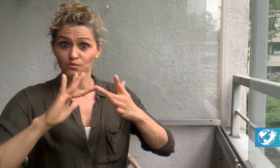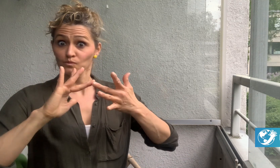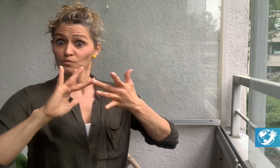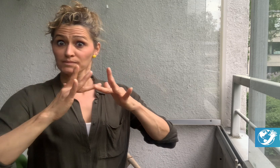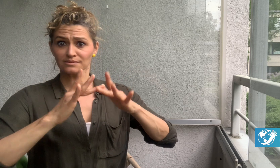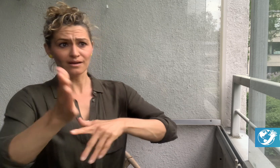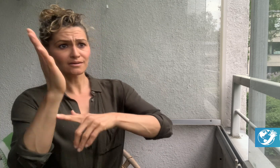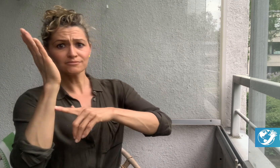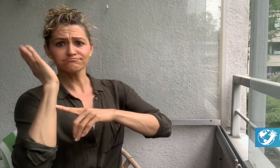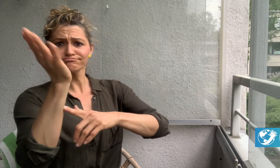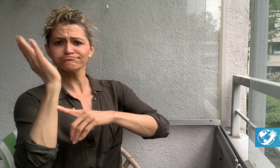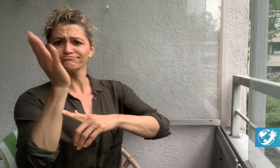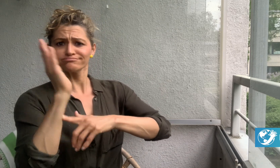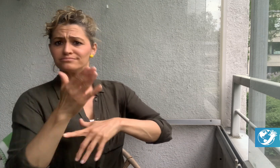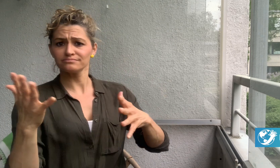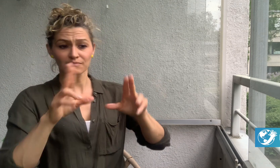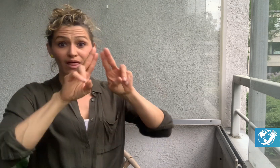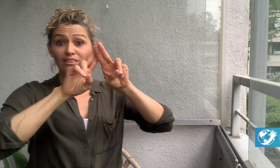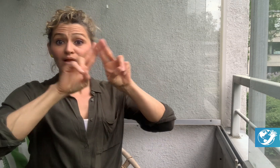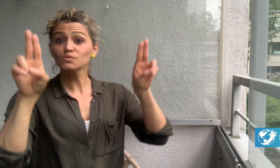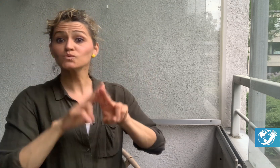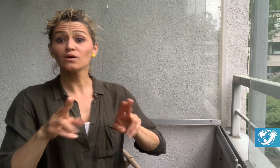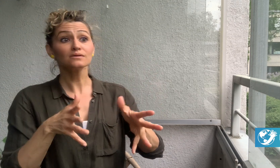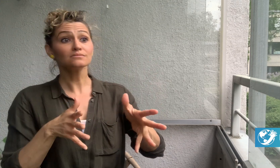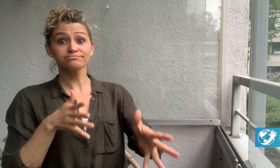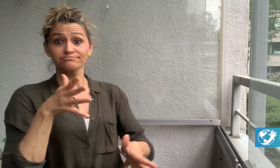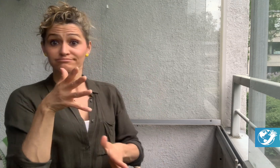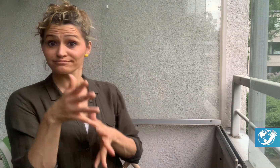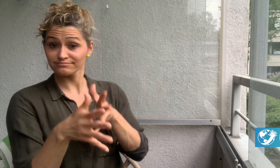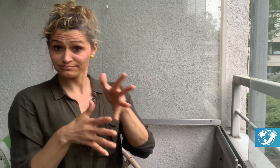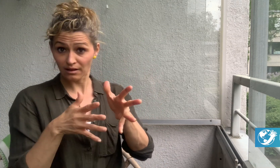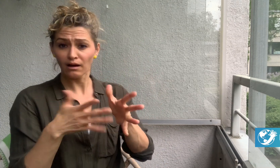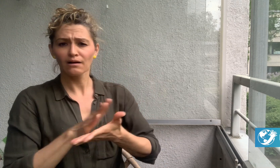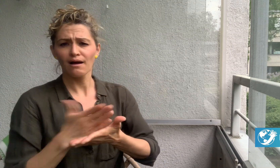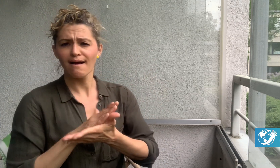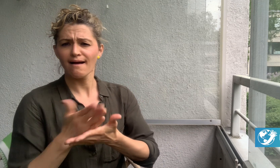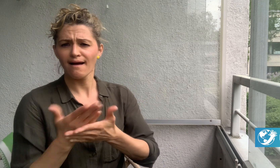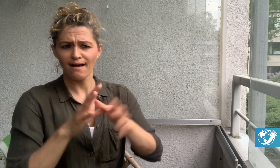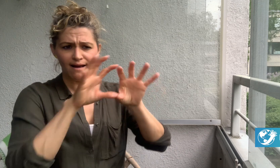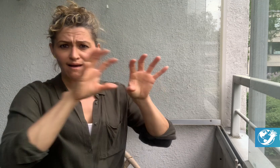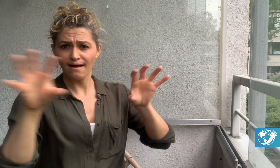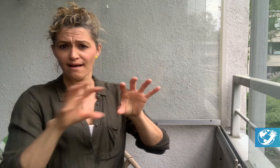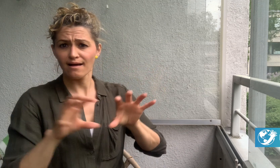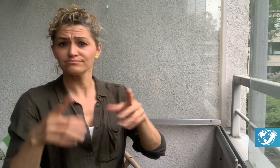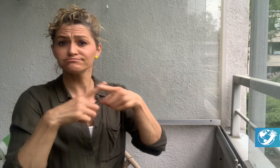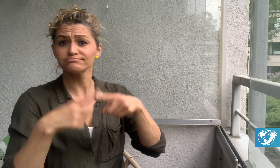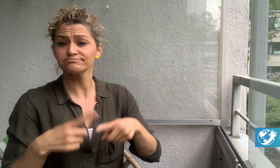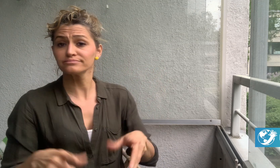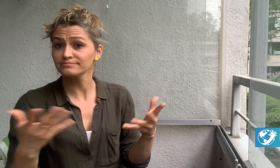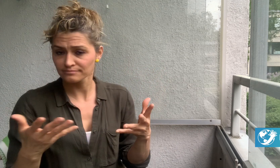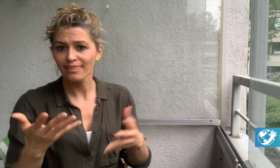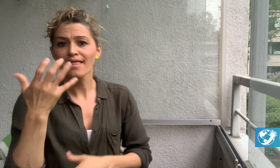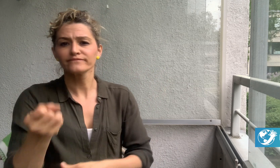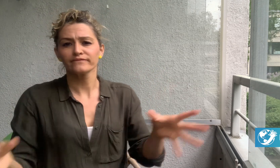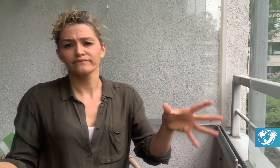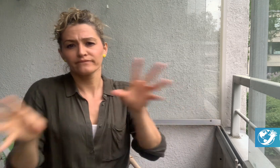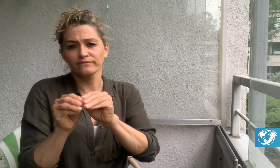in International Sign with 25 Deaf interpreters providing